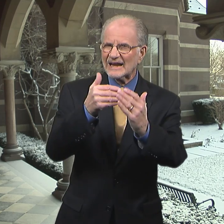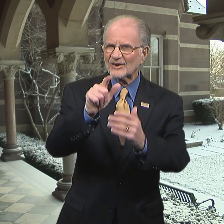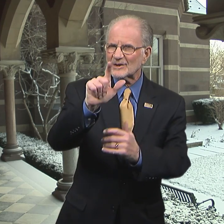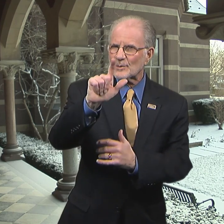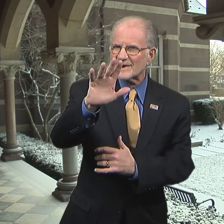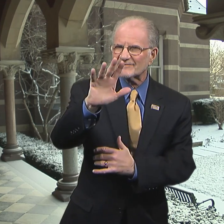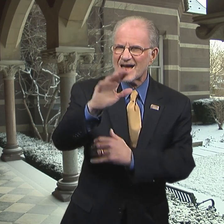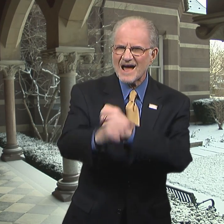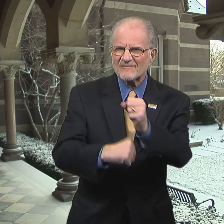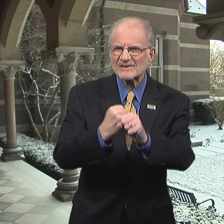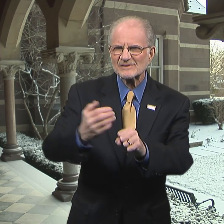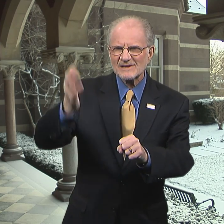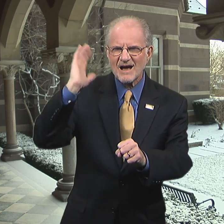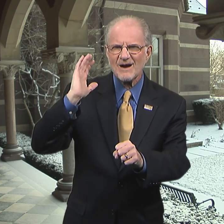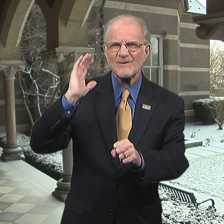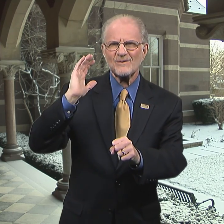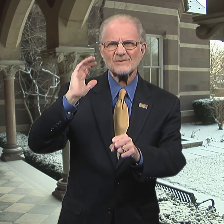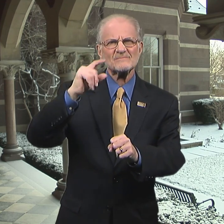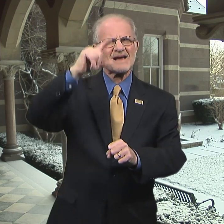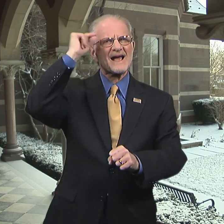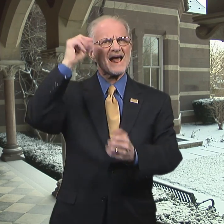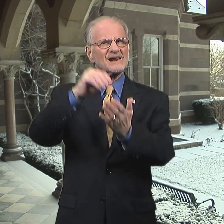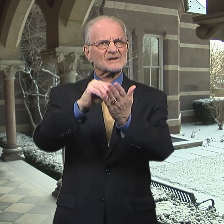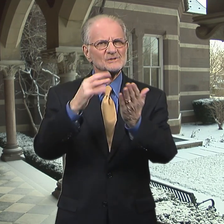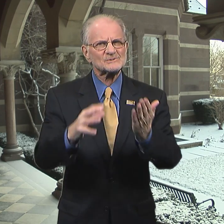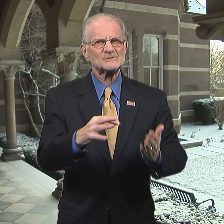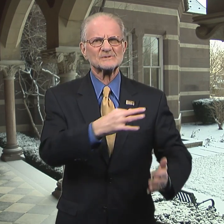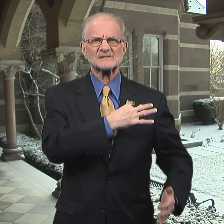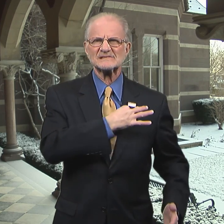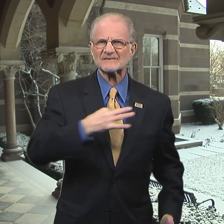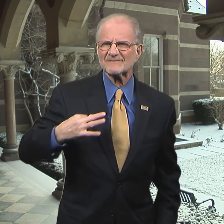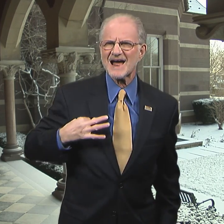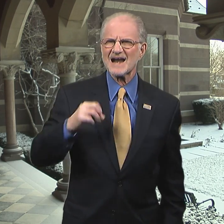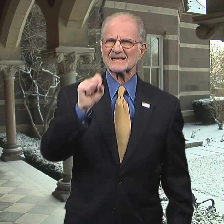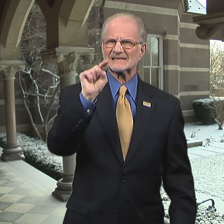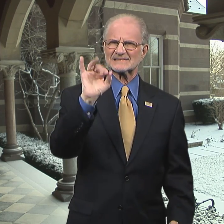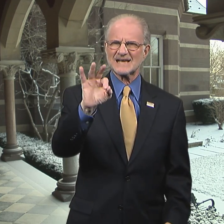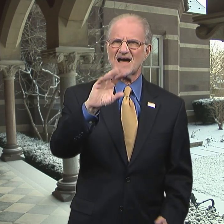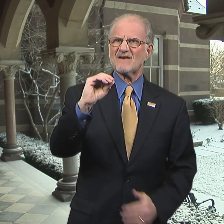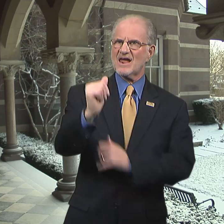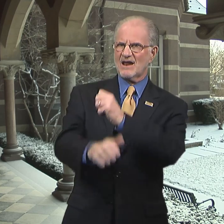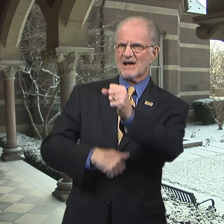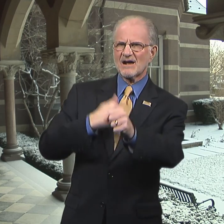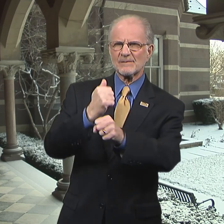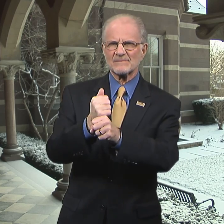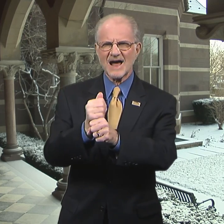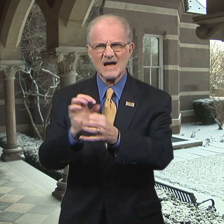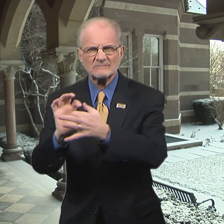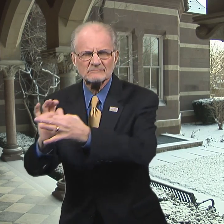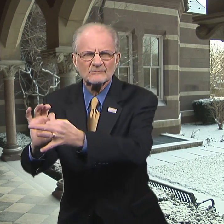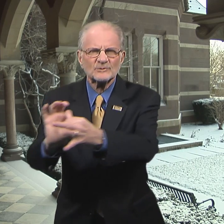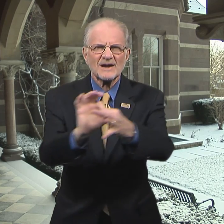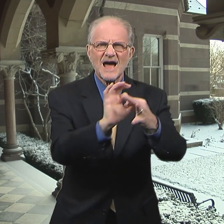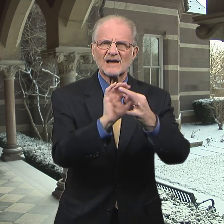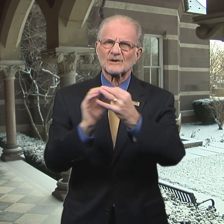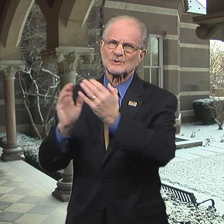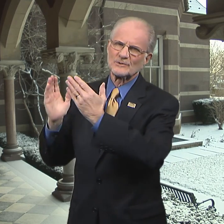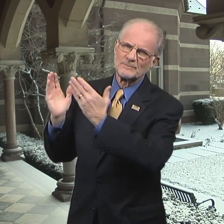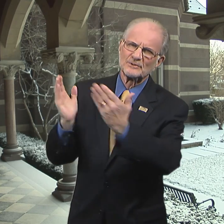Nearly 25 years ago, Gallaudet students, faculty, staff, and alumni united